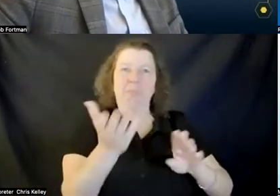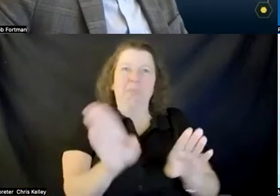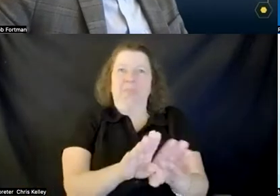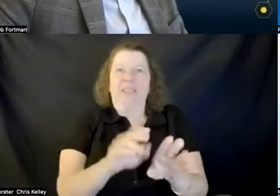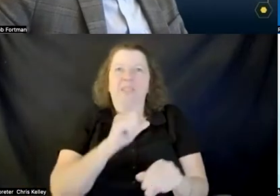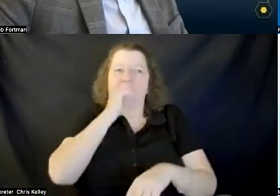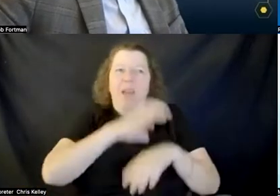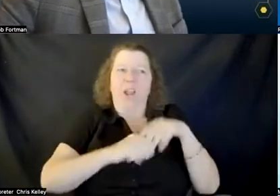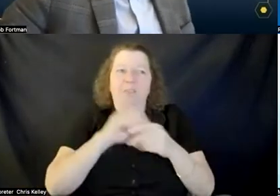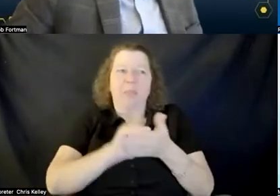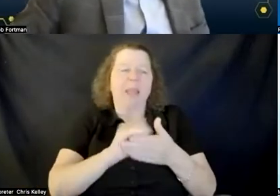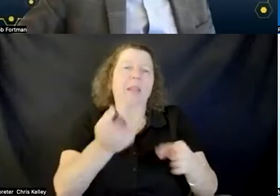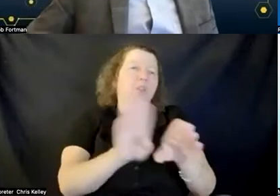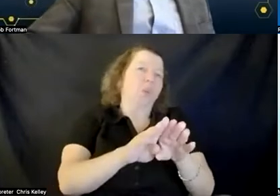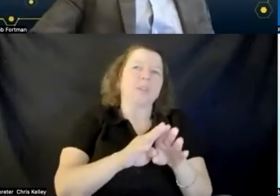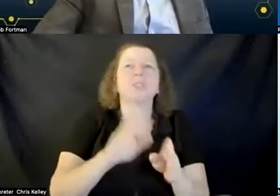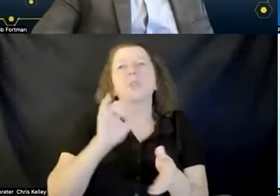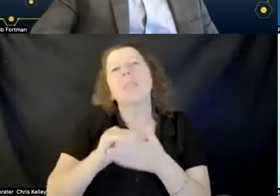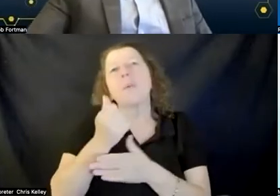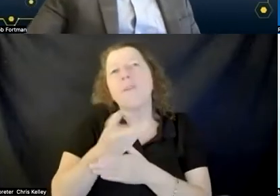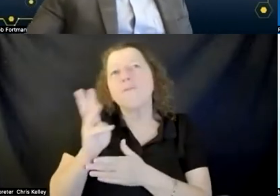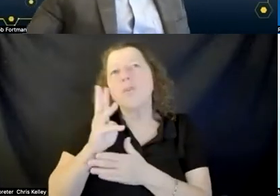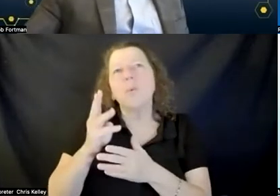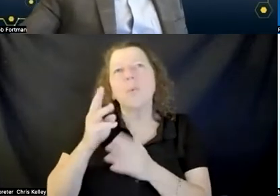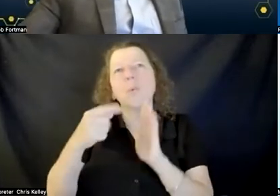are just a couple of examples i hope that's been illustrative i'm happy to talk more though